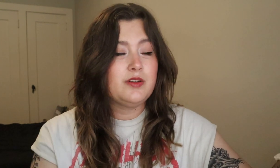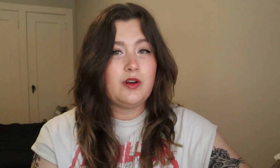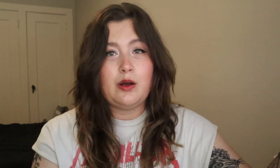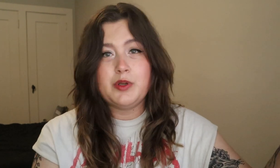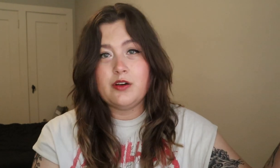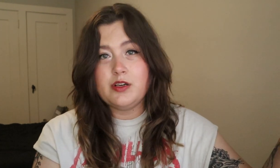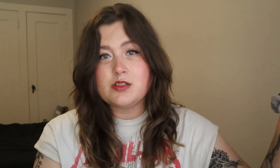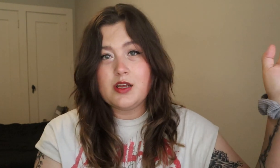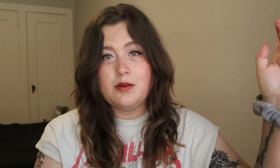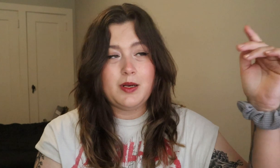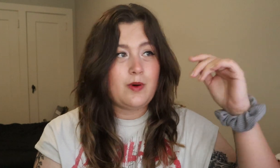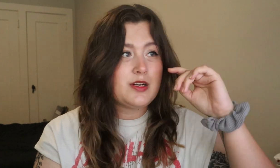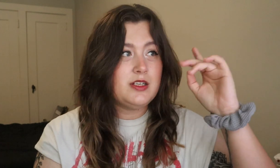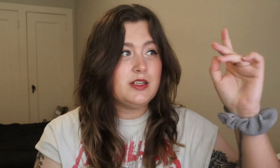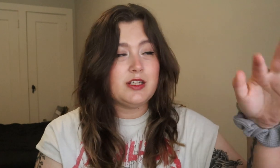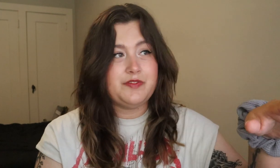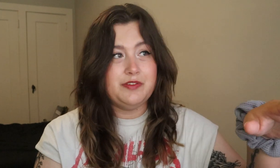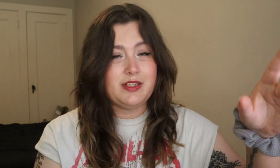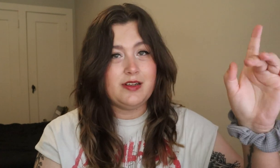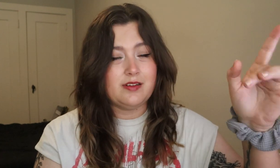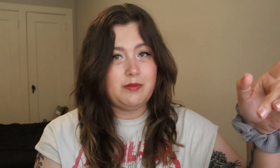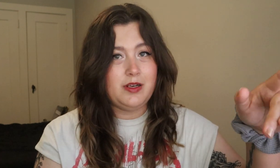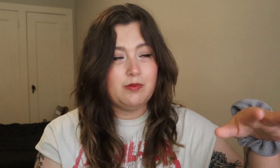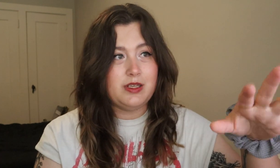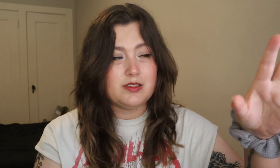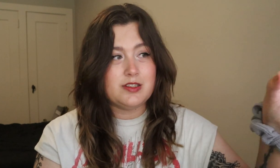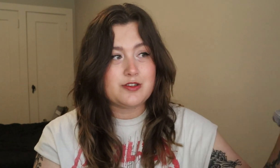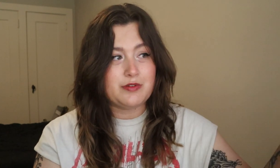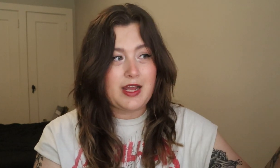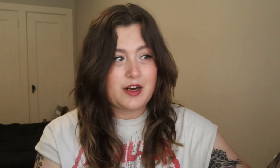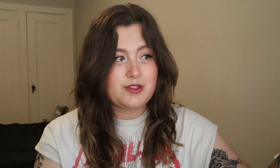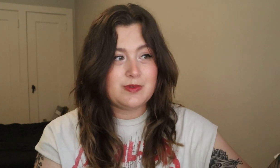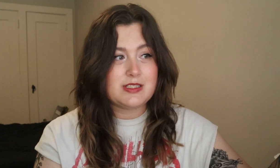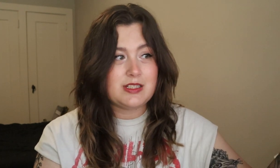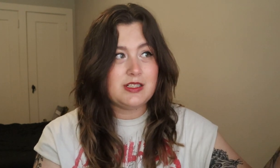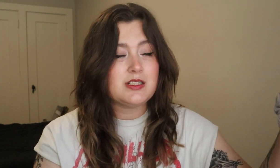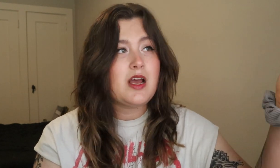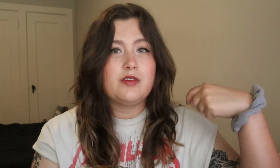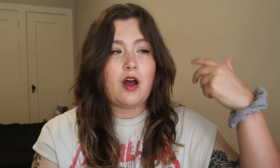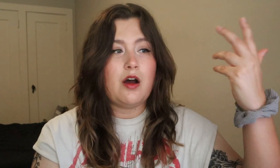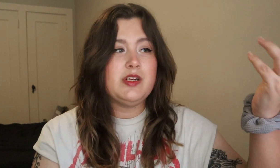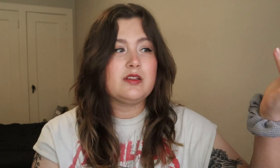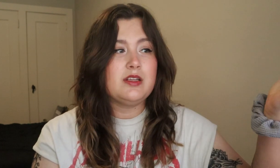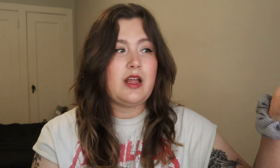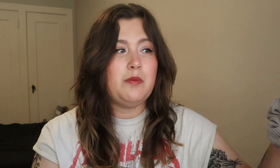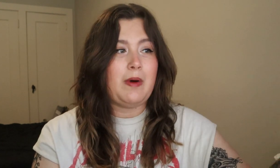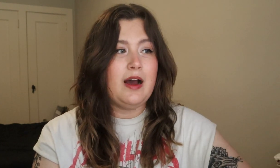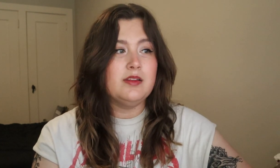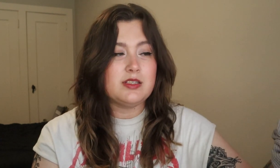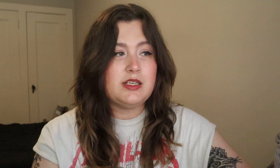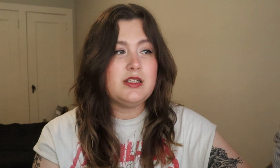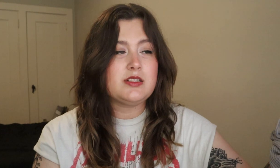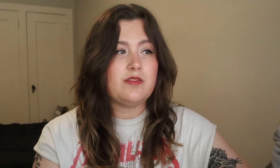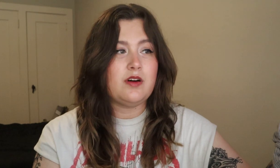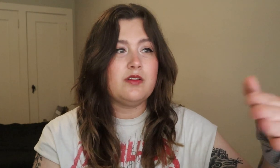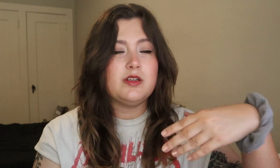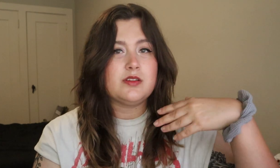So I'm curious, too, anybody watching this, if you've seen it, let me know what his initial reaction was to this. So obviously, like behind the scenes of all this,